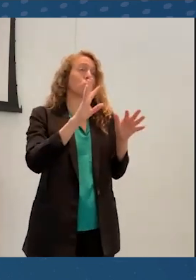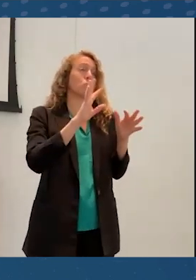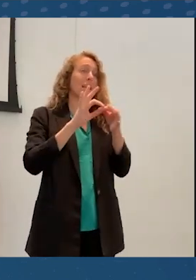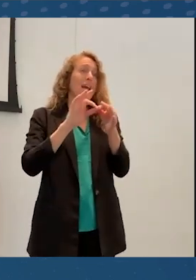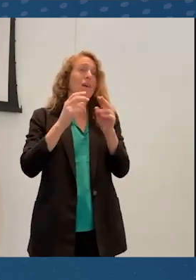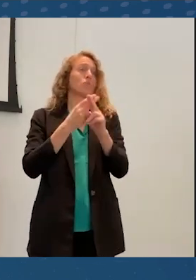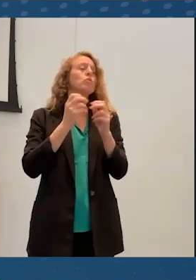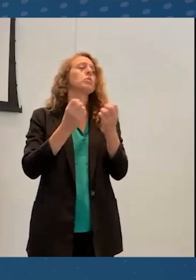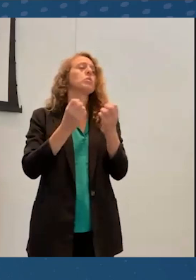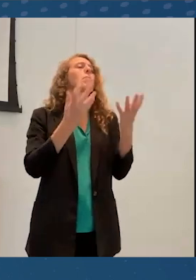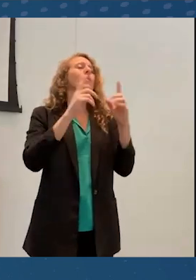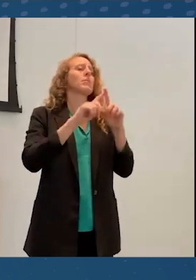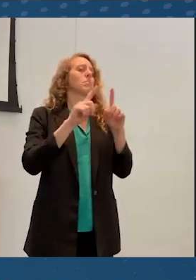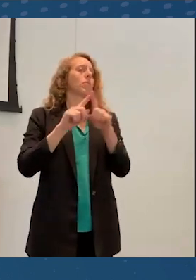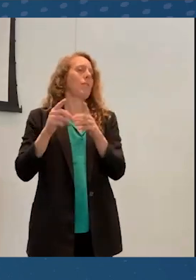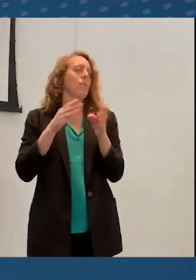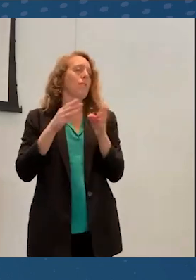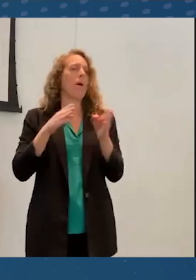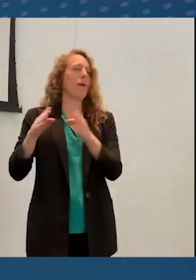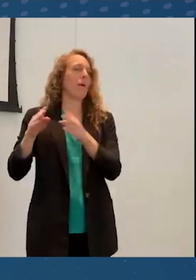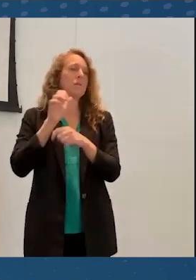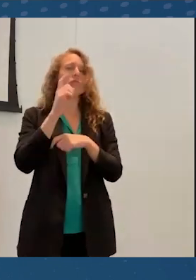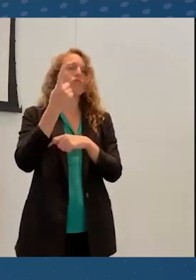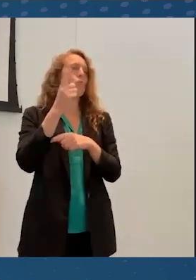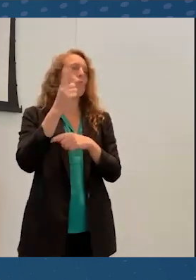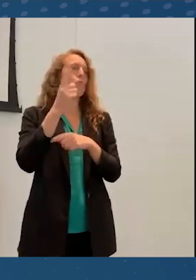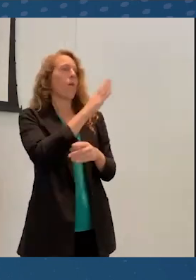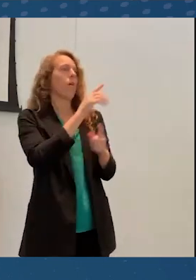multiple modalities and you should be able to select